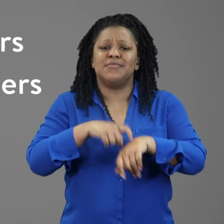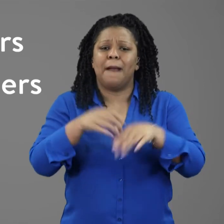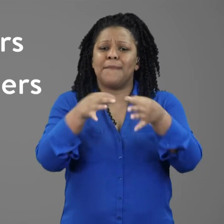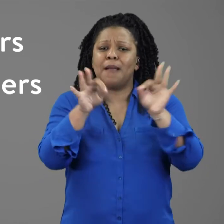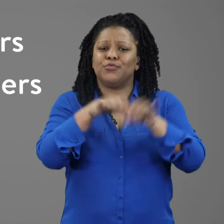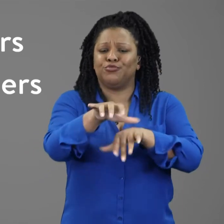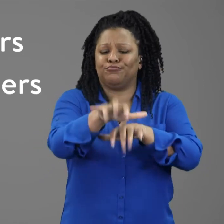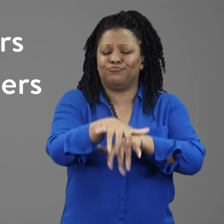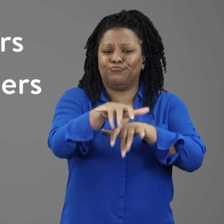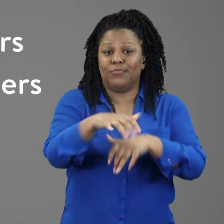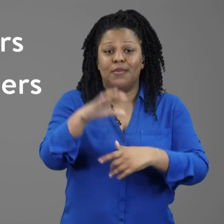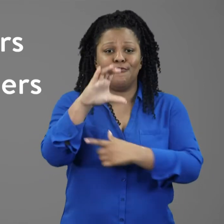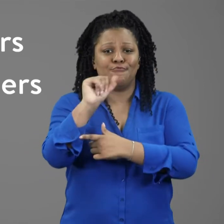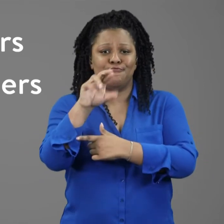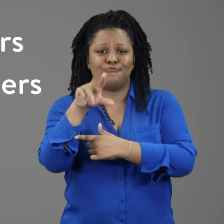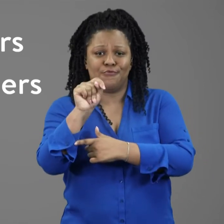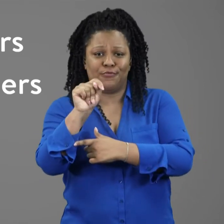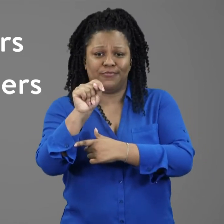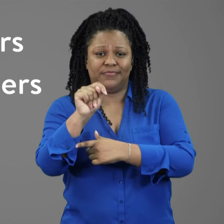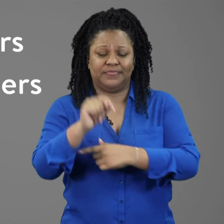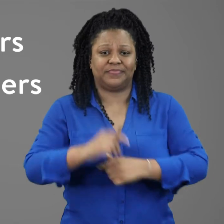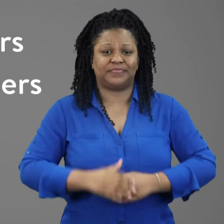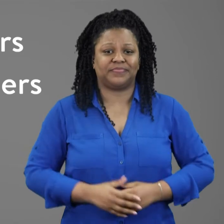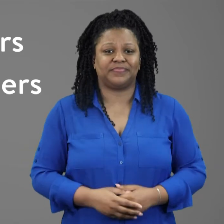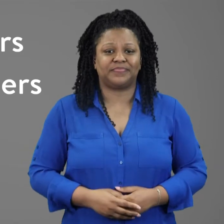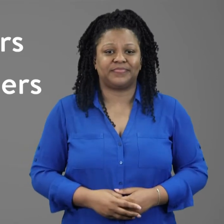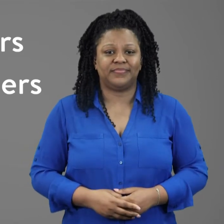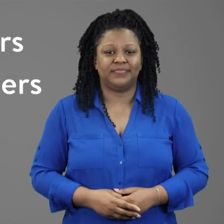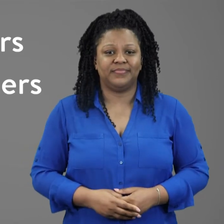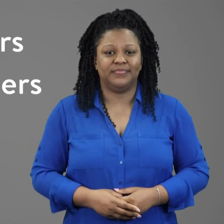and/or real-time captioning (CART).